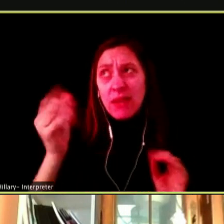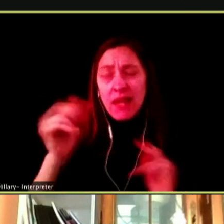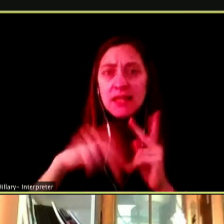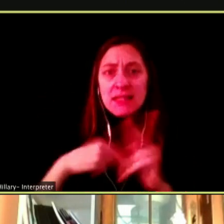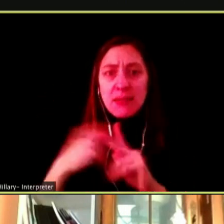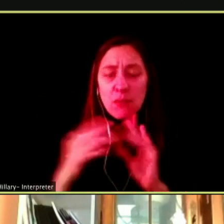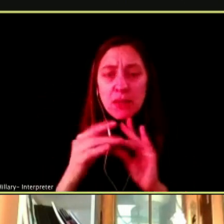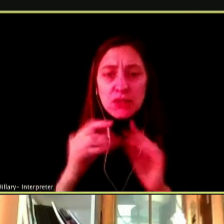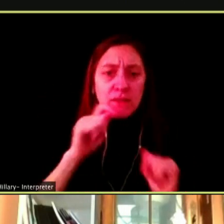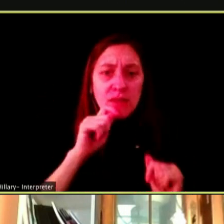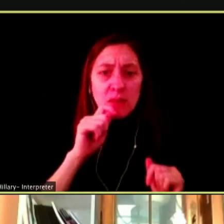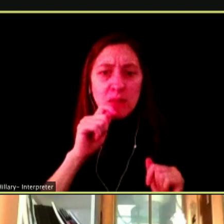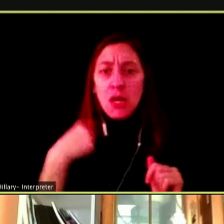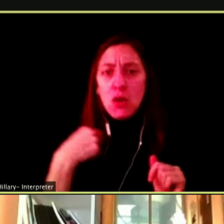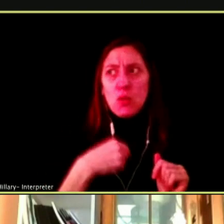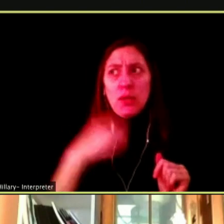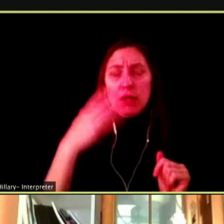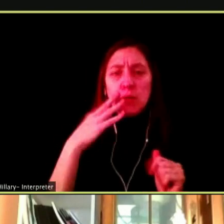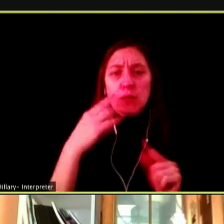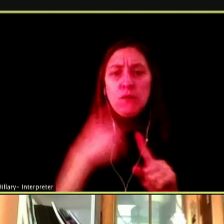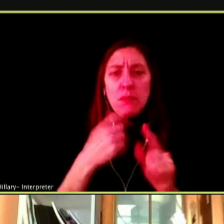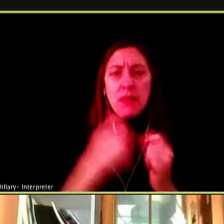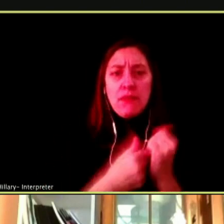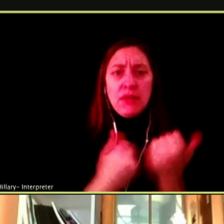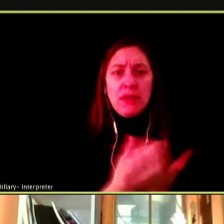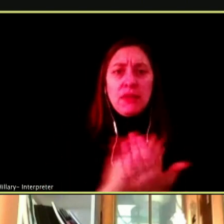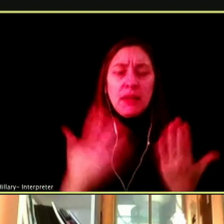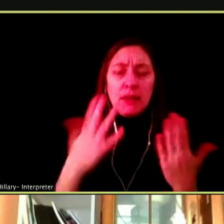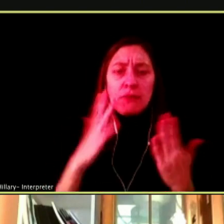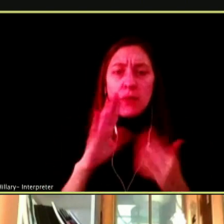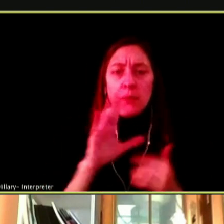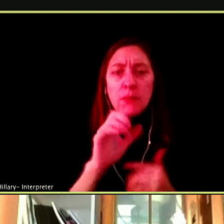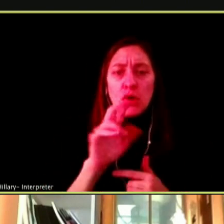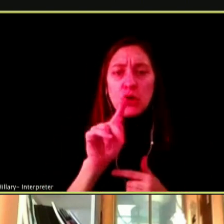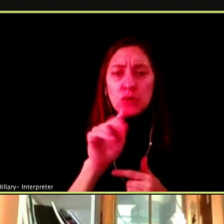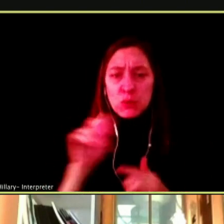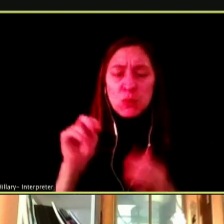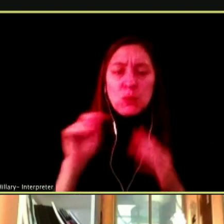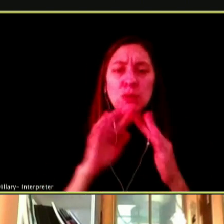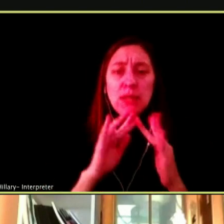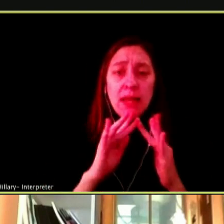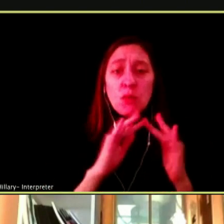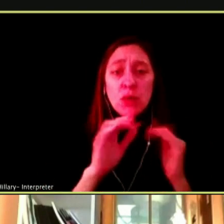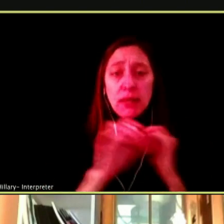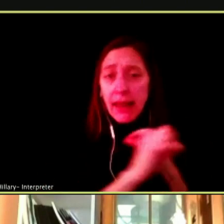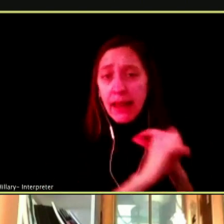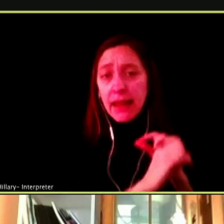ALL WE KNEW WAS CARTOON NETWORK ADS, THE STUFF OUR PARENTS TOLD US TO HEALTH CLASS.